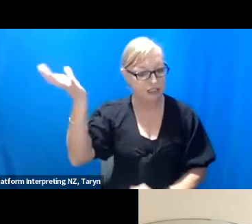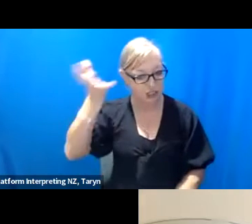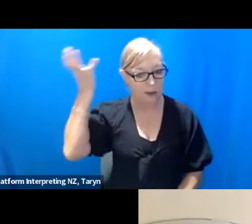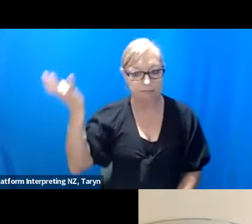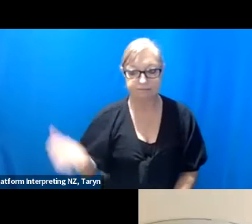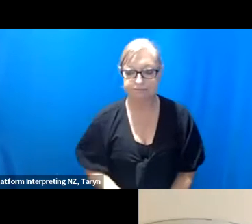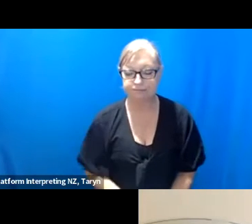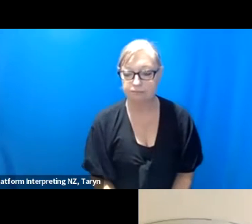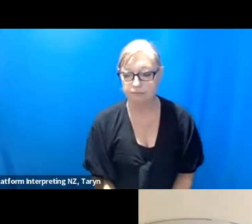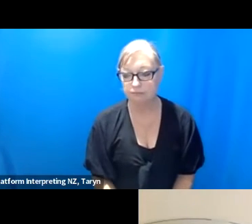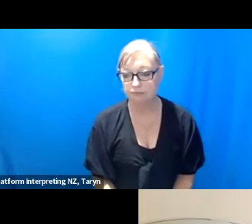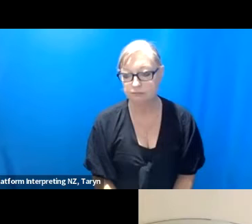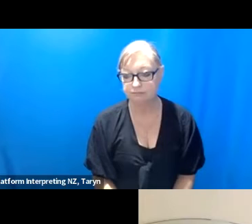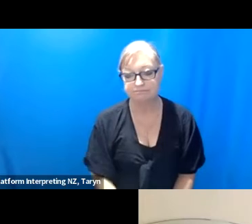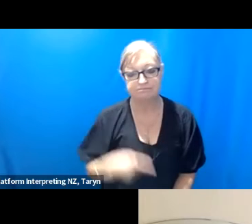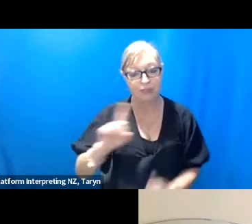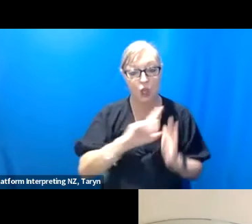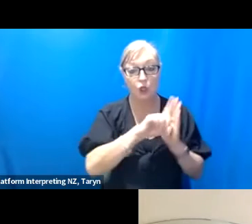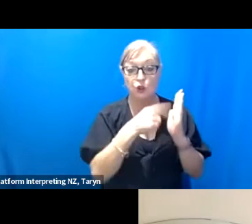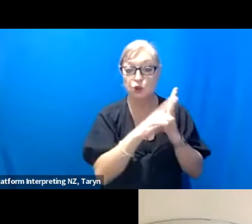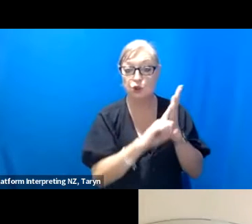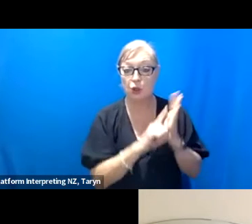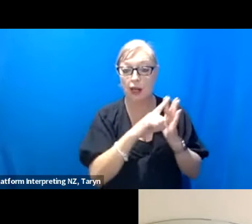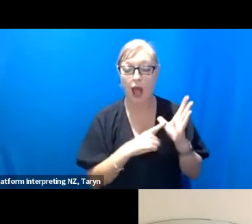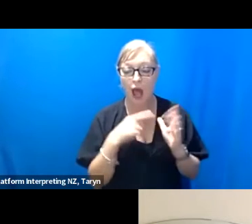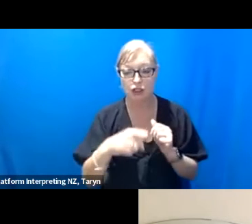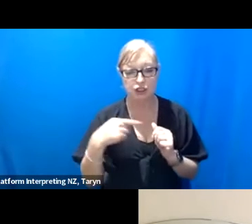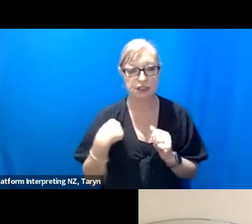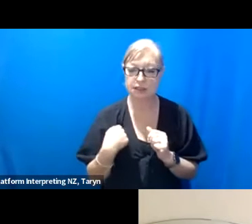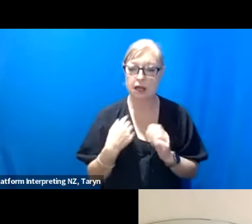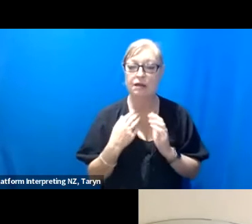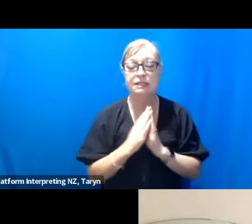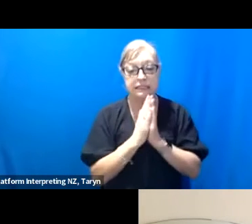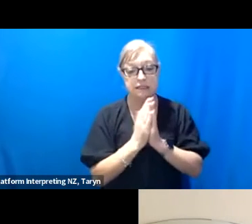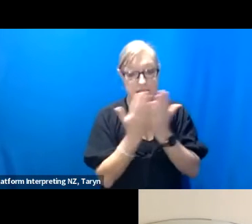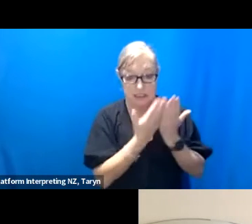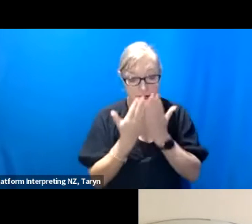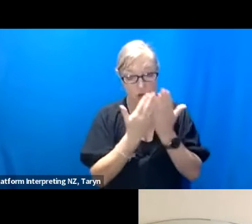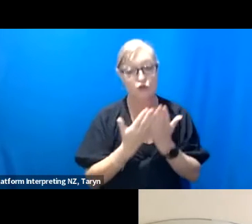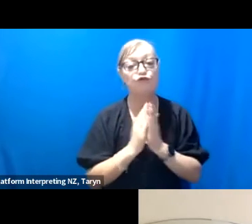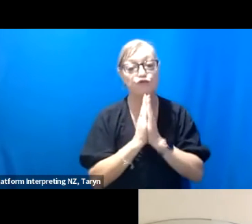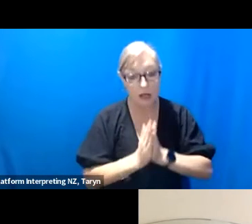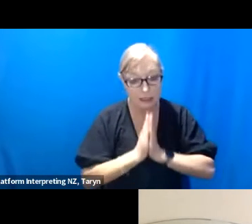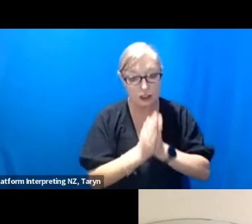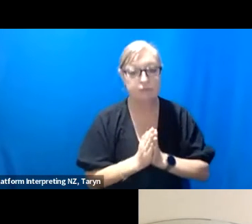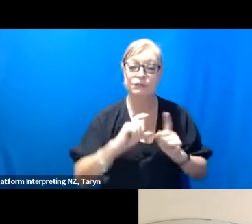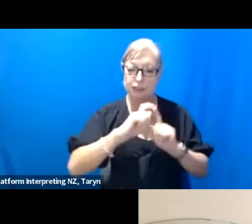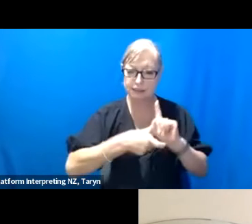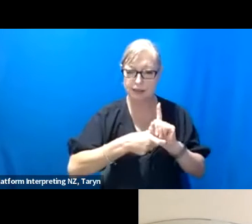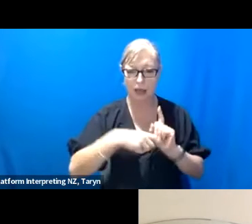And Julia is a theologian and a disabled scholar and a theologian